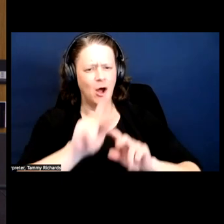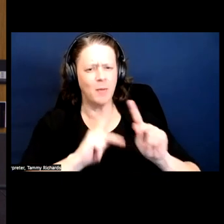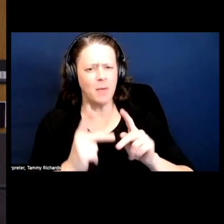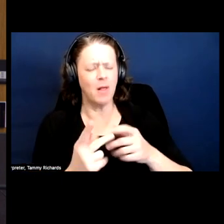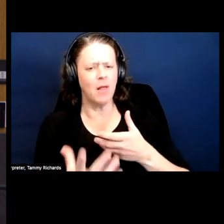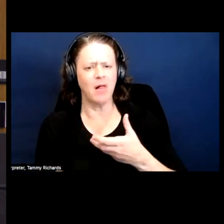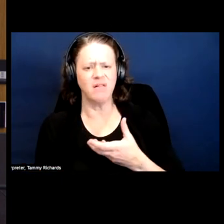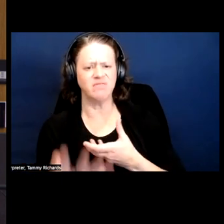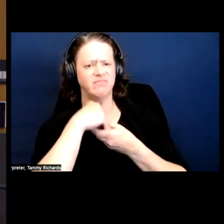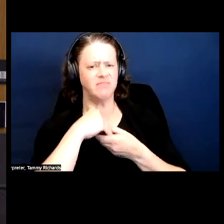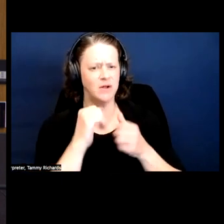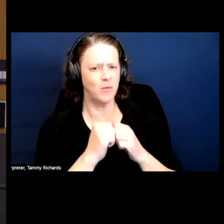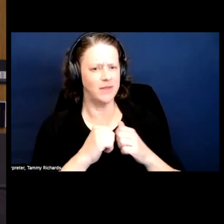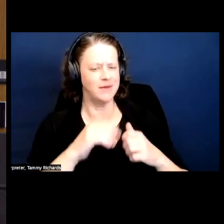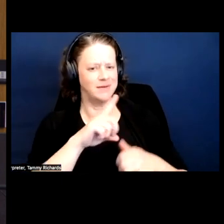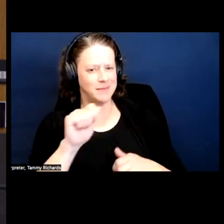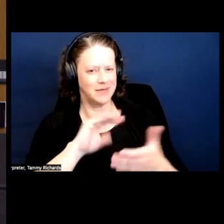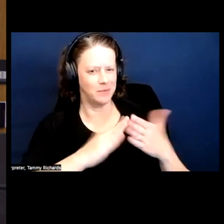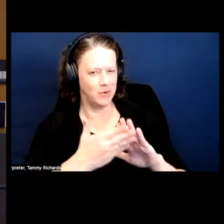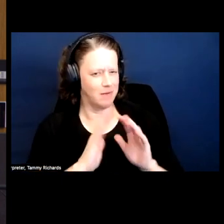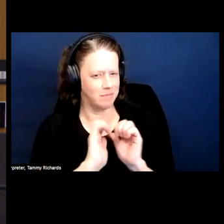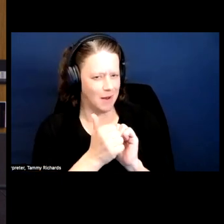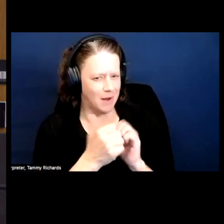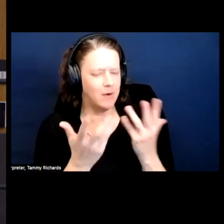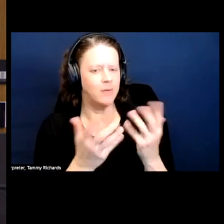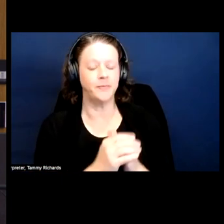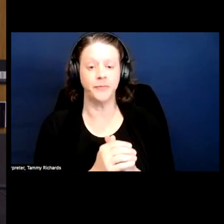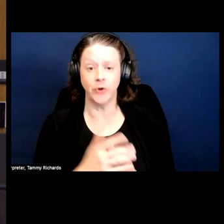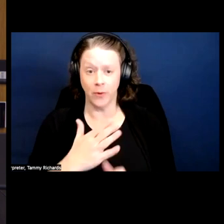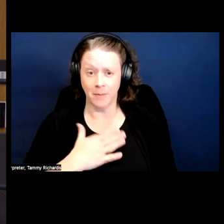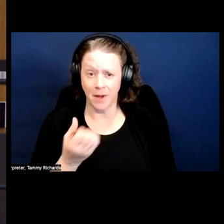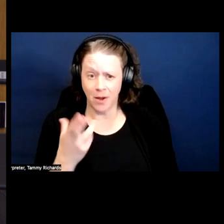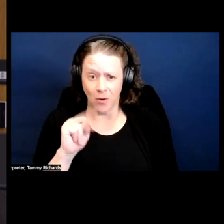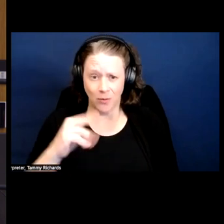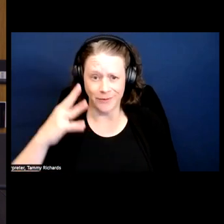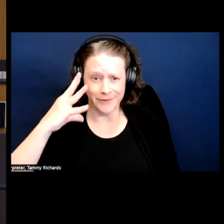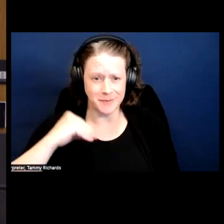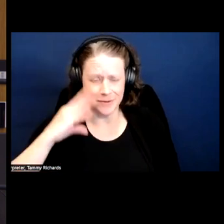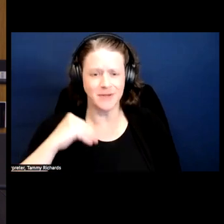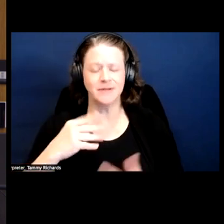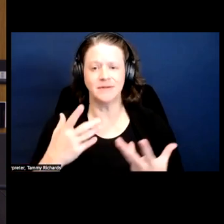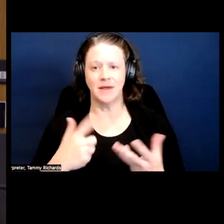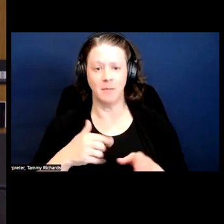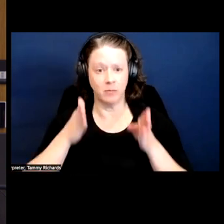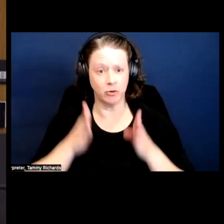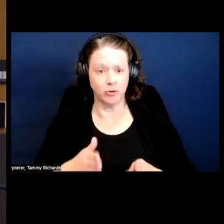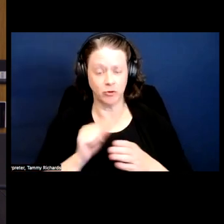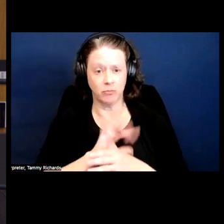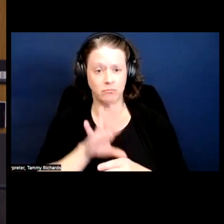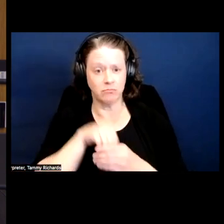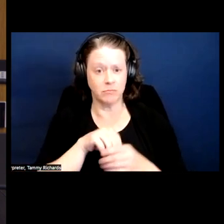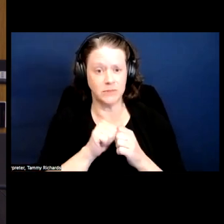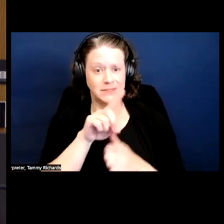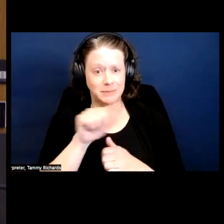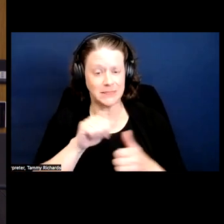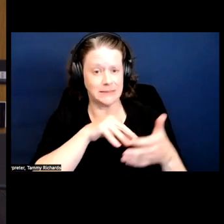You know, so in my own experience as a person who came into disability studies pretty young